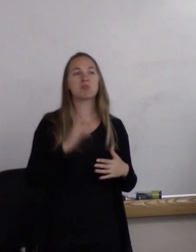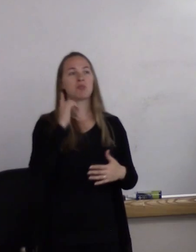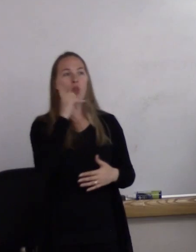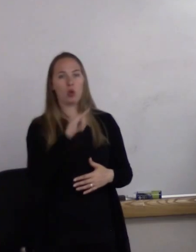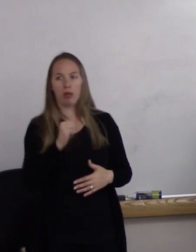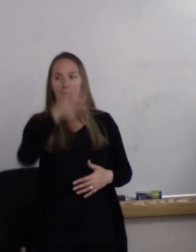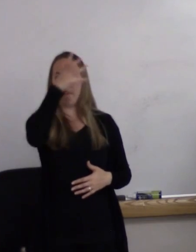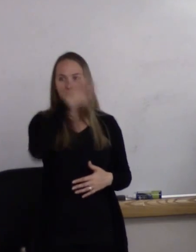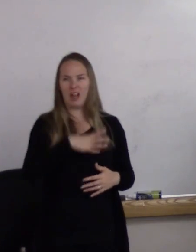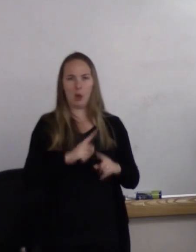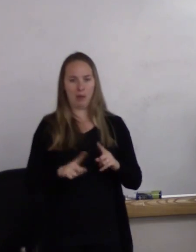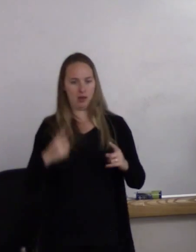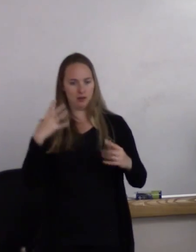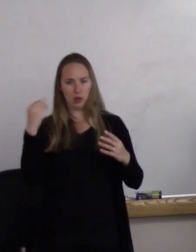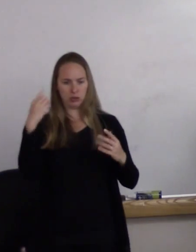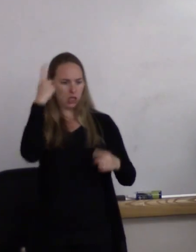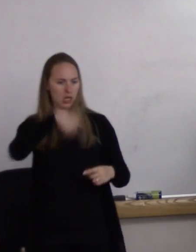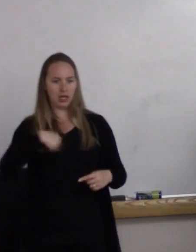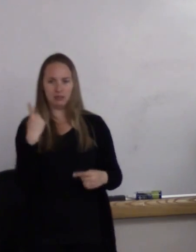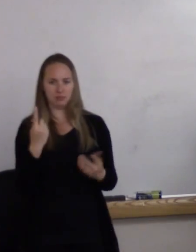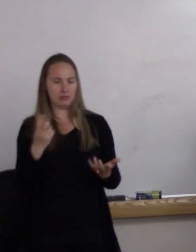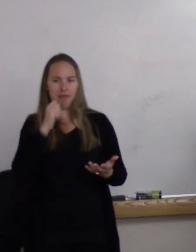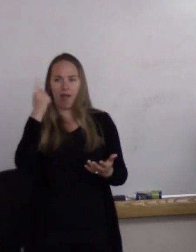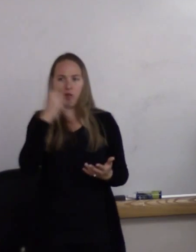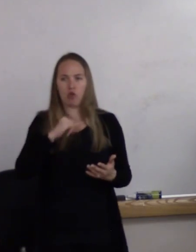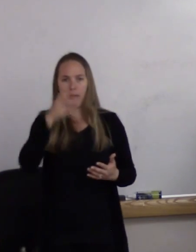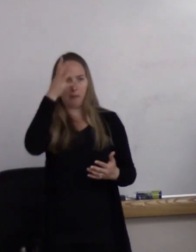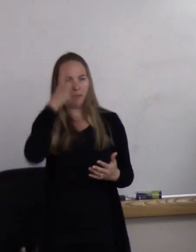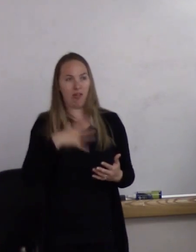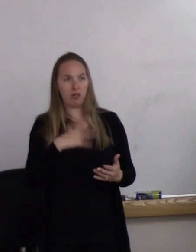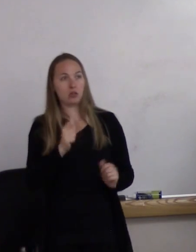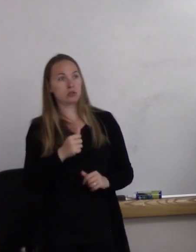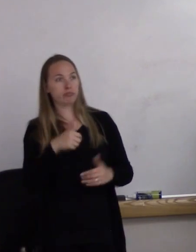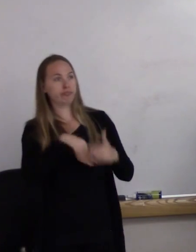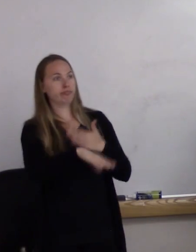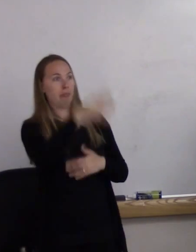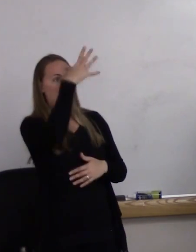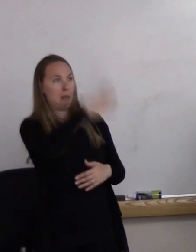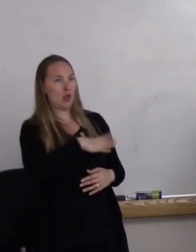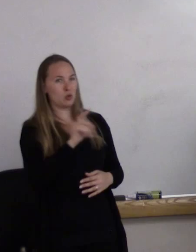has the anatomy of people that use that restroom. So it's a difficult conversation.